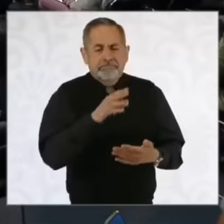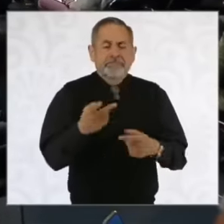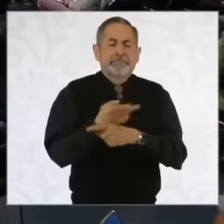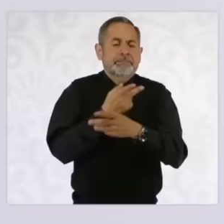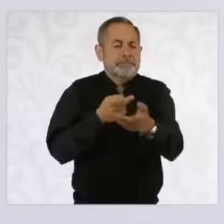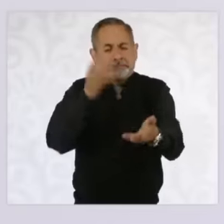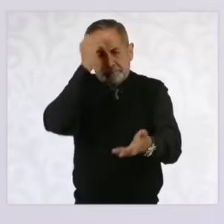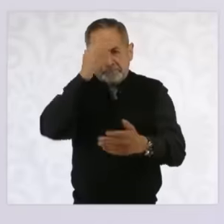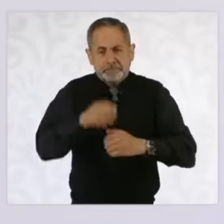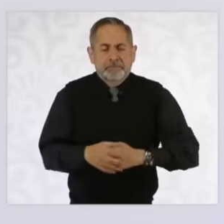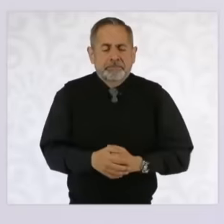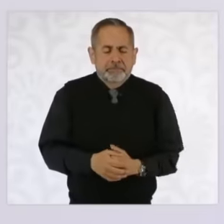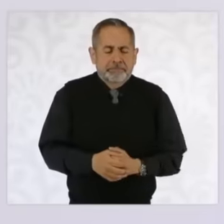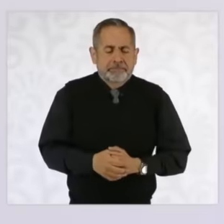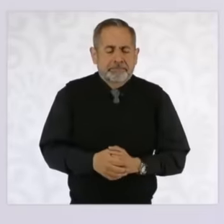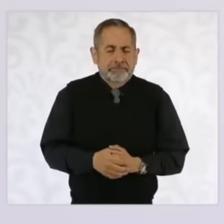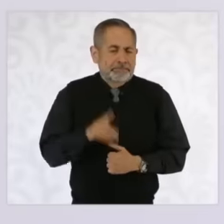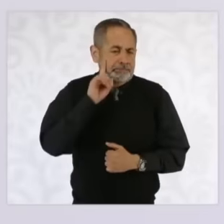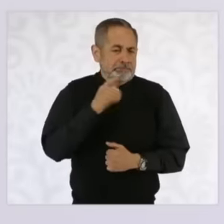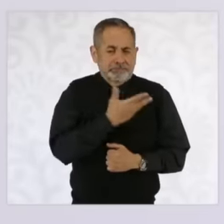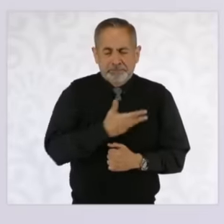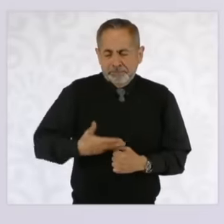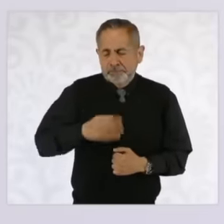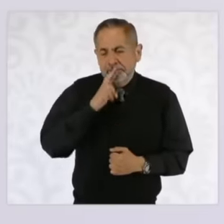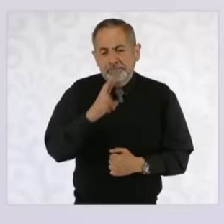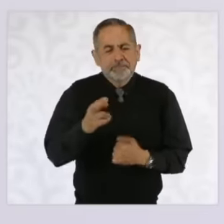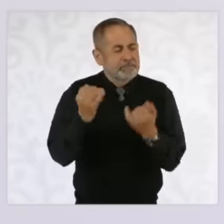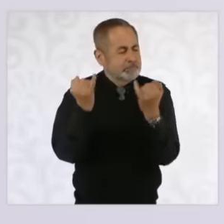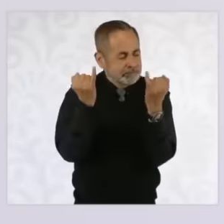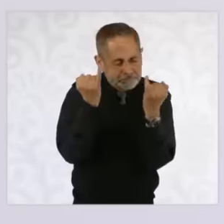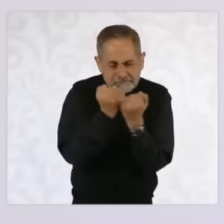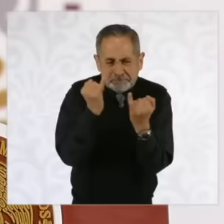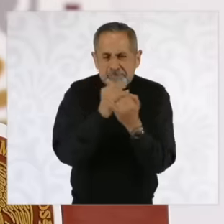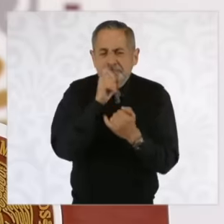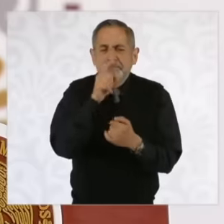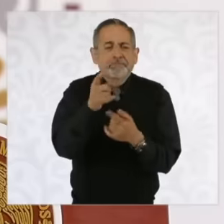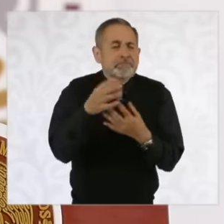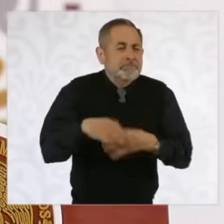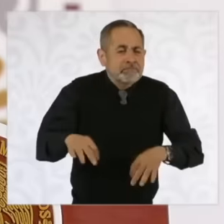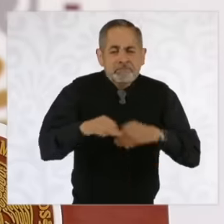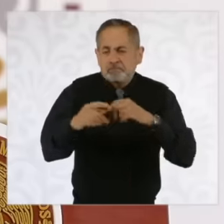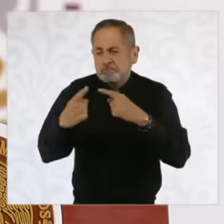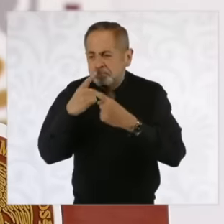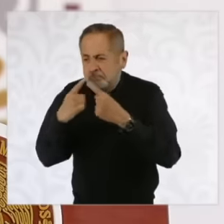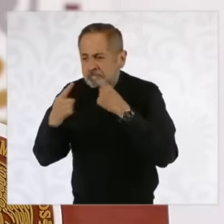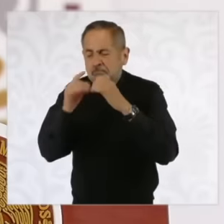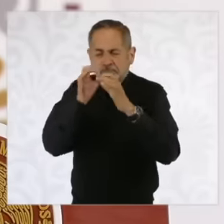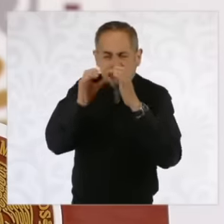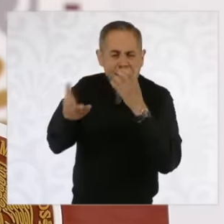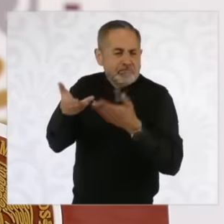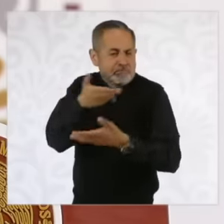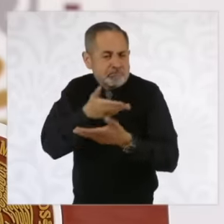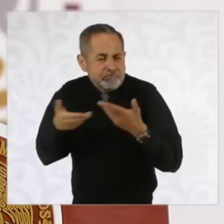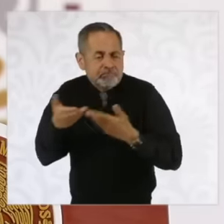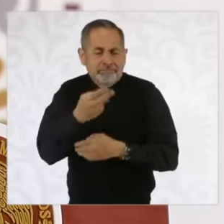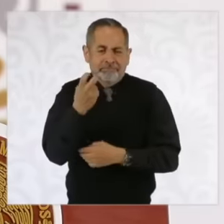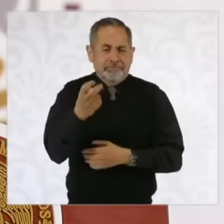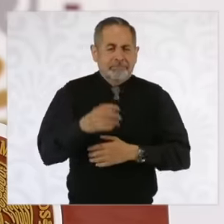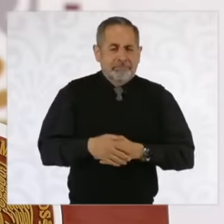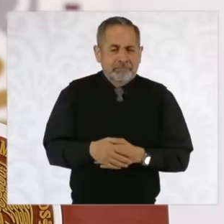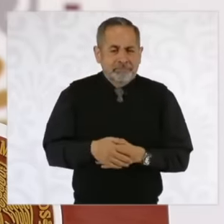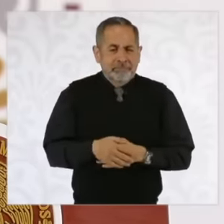is the dialogue, the dialogue always eh, above all, there can be a program for the organization of